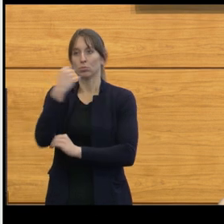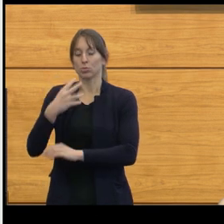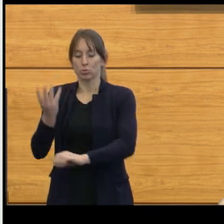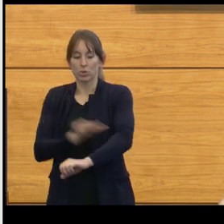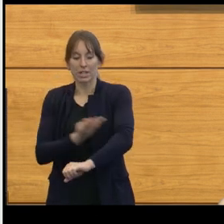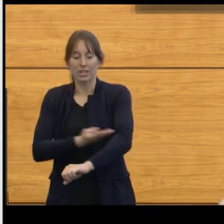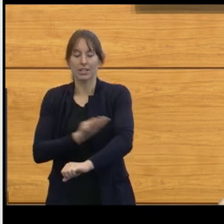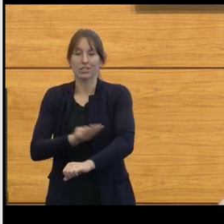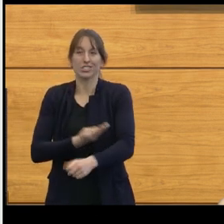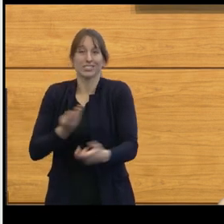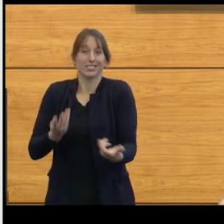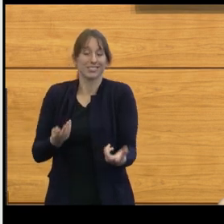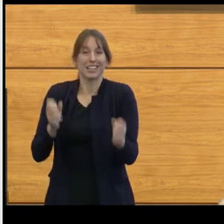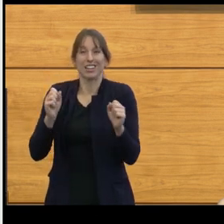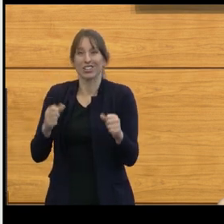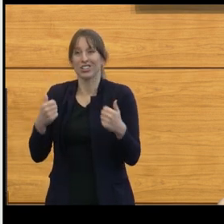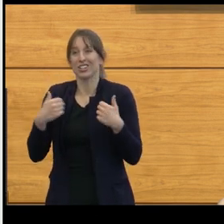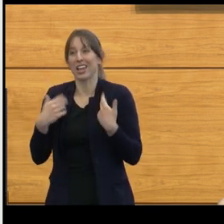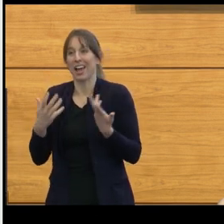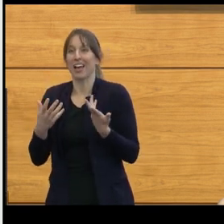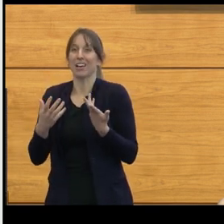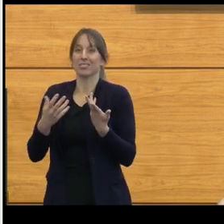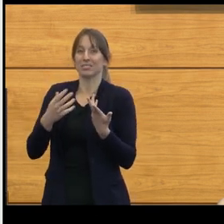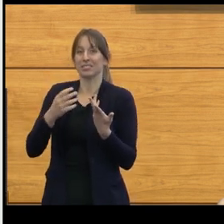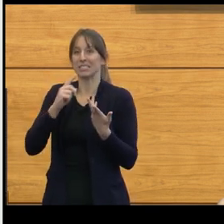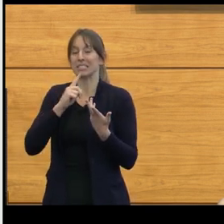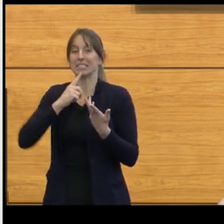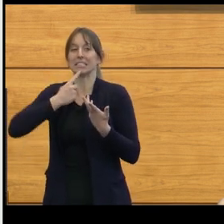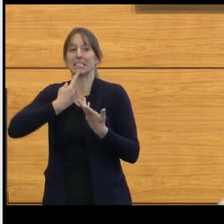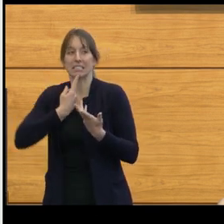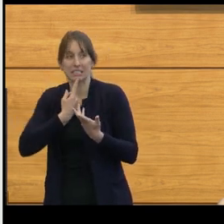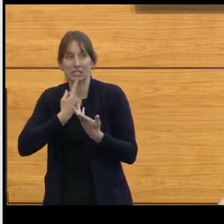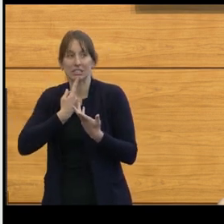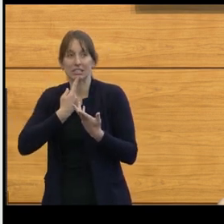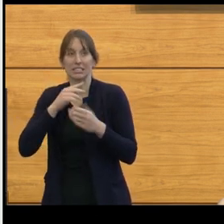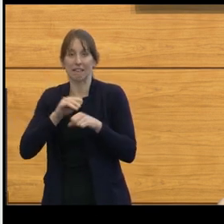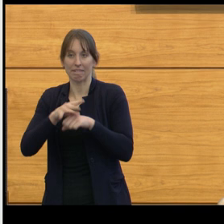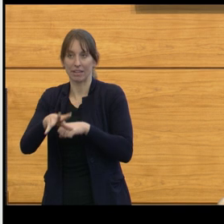Also, there are surgical injuries that can occur. When we started our study, Dr. Robertson and I,